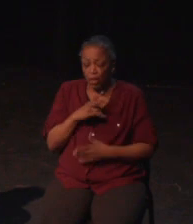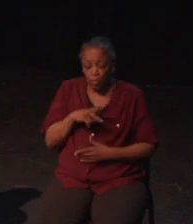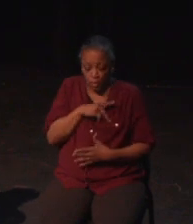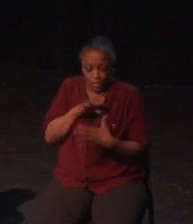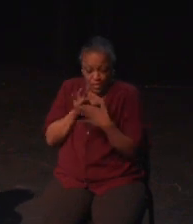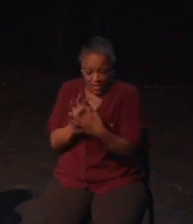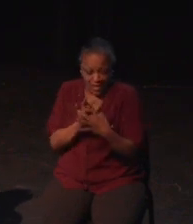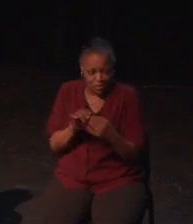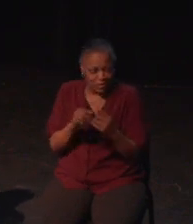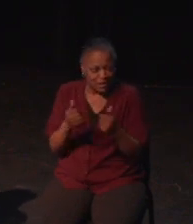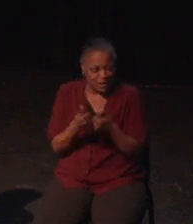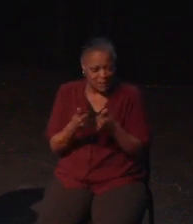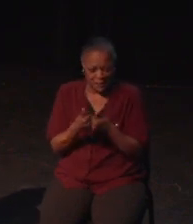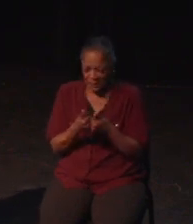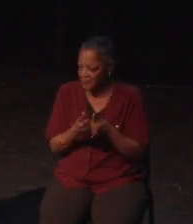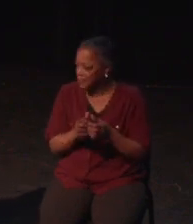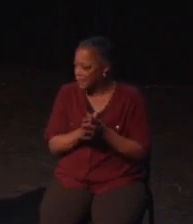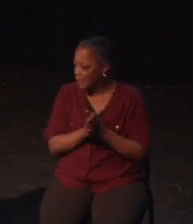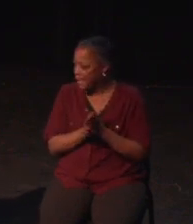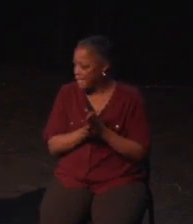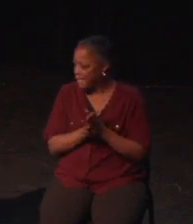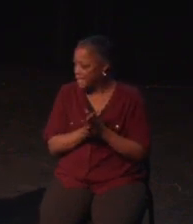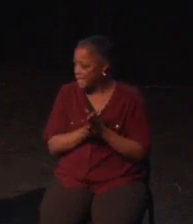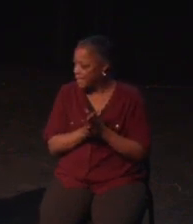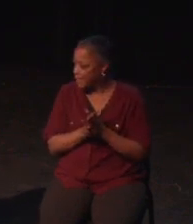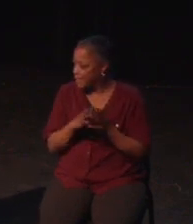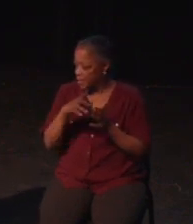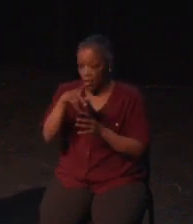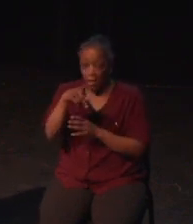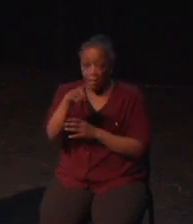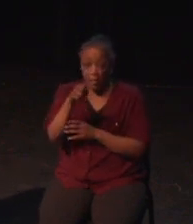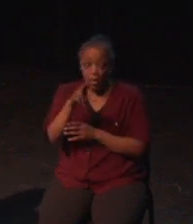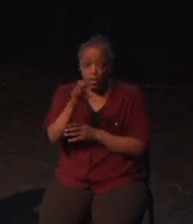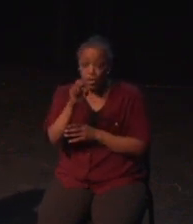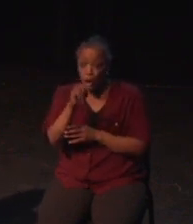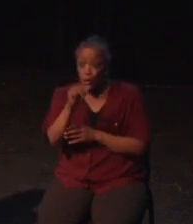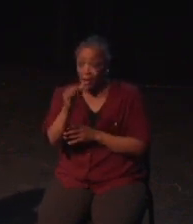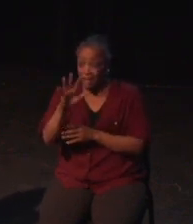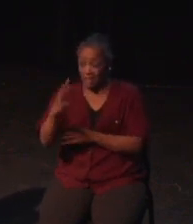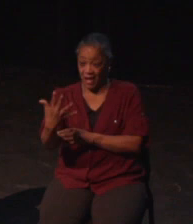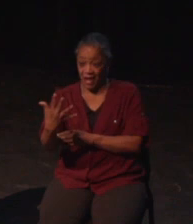but it has some problems, and it was only intended as a band-aid.